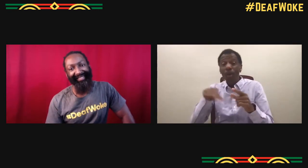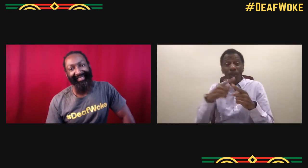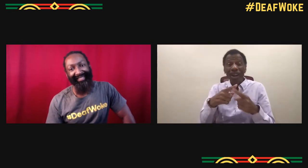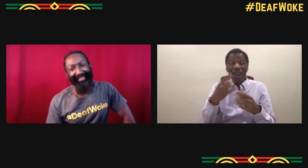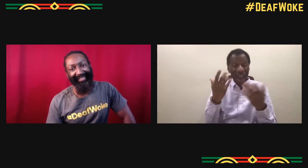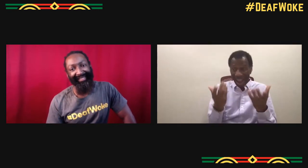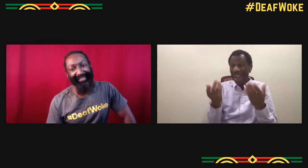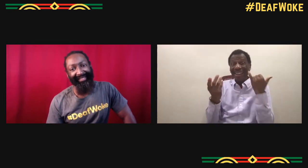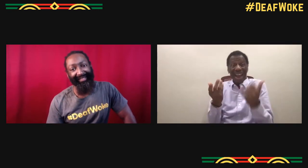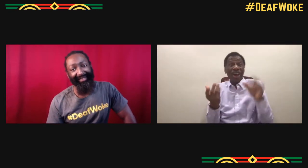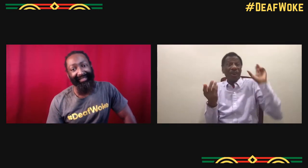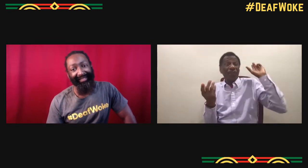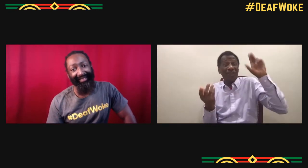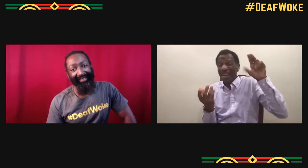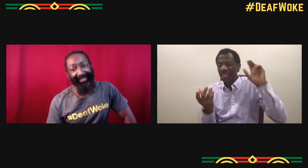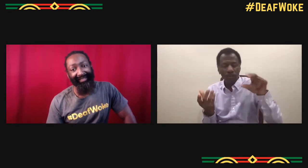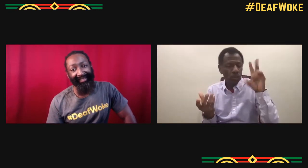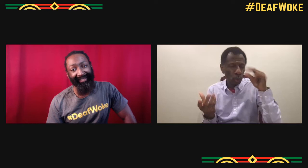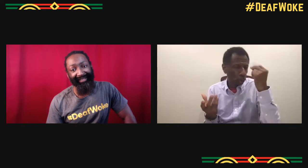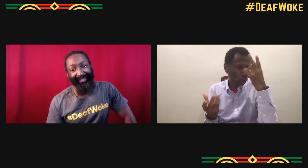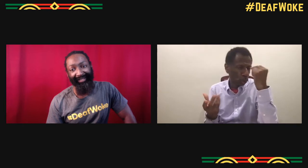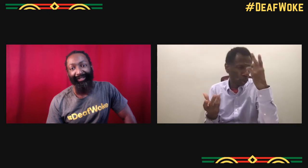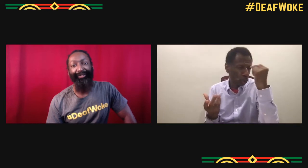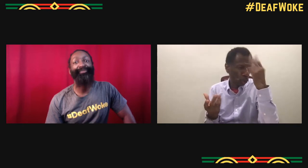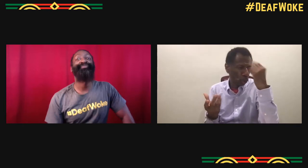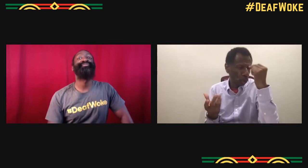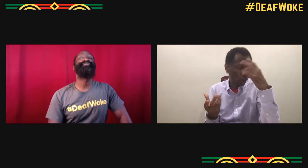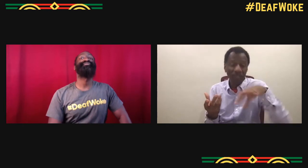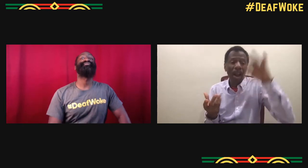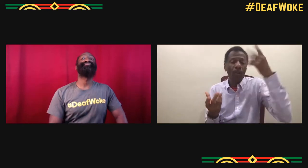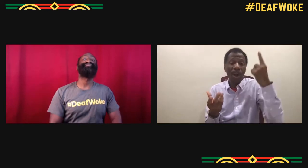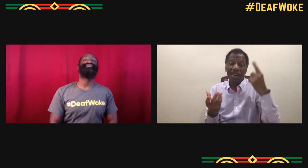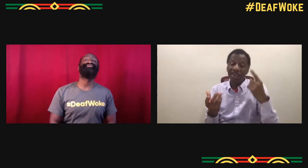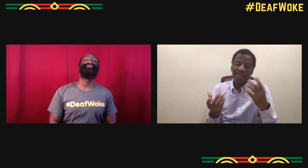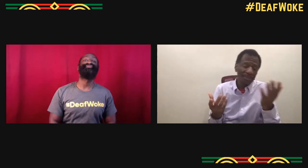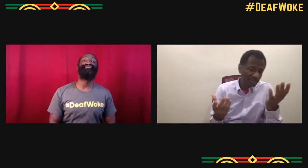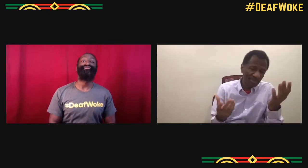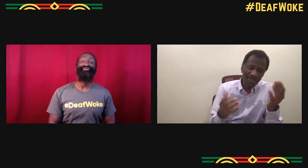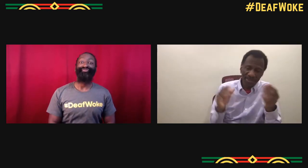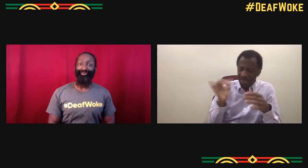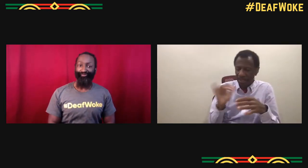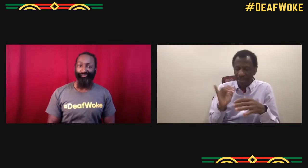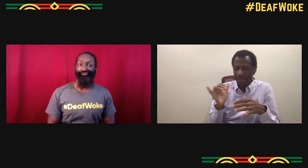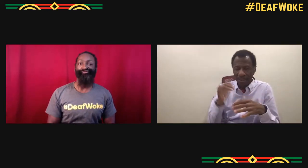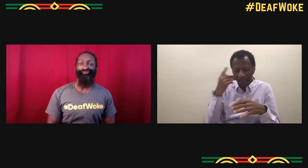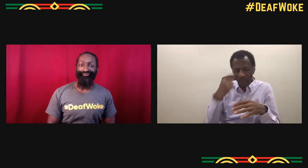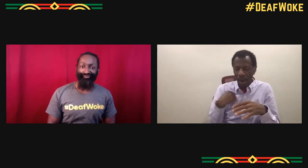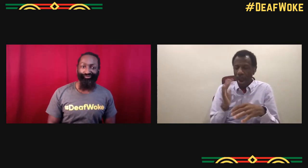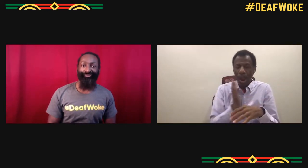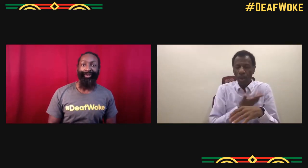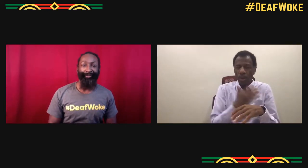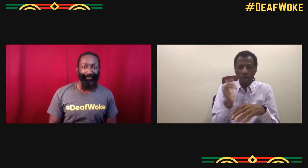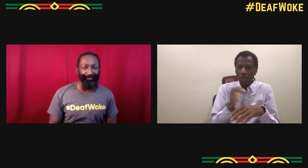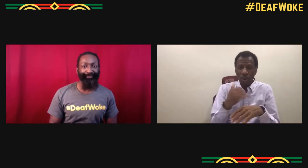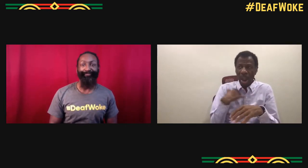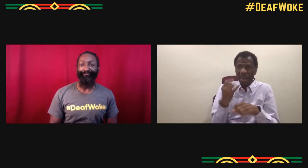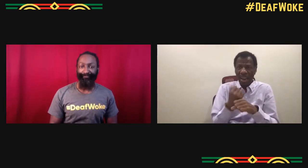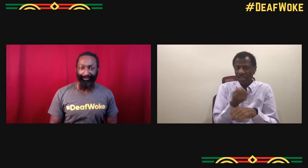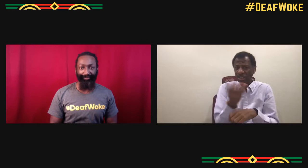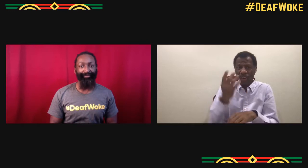You gotta obviously building the script first and then the movies gotta get developed and then you gotta go out there